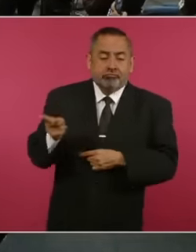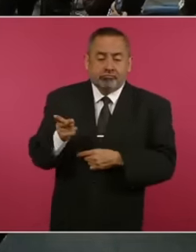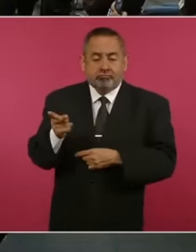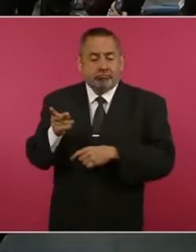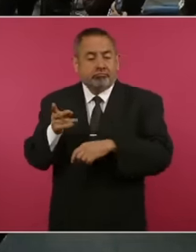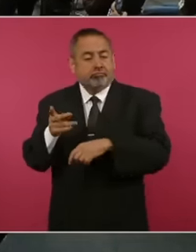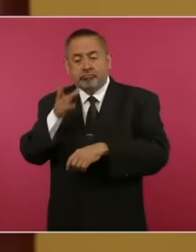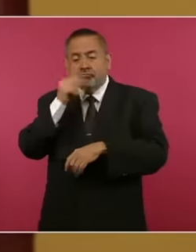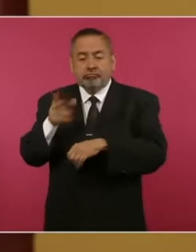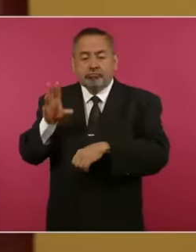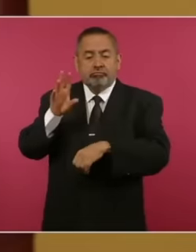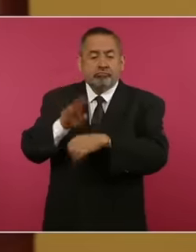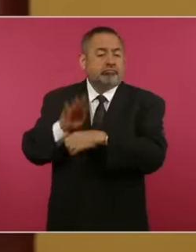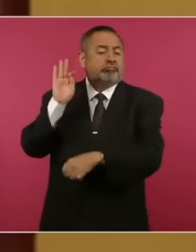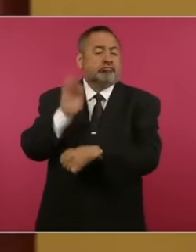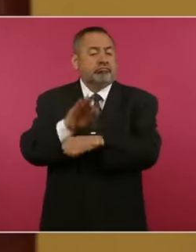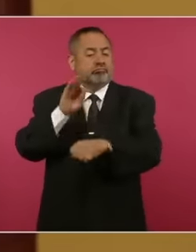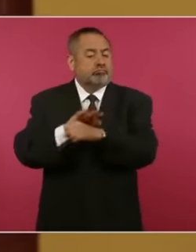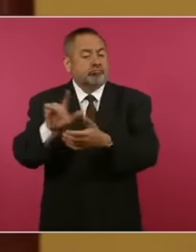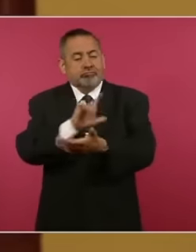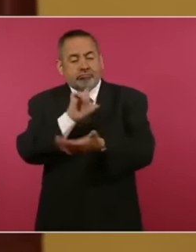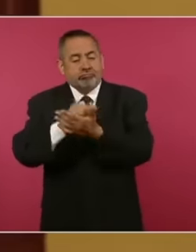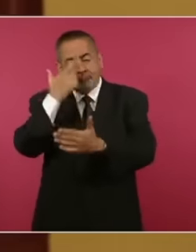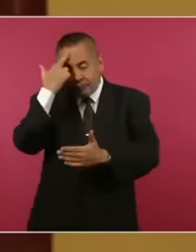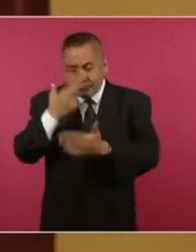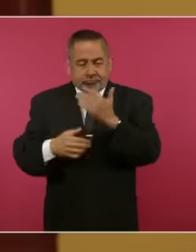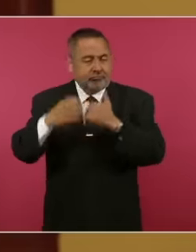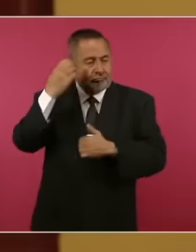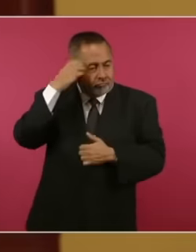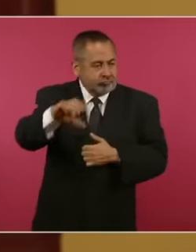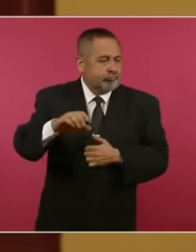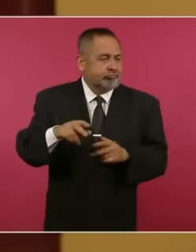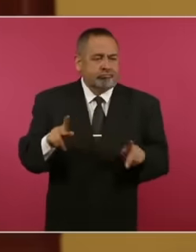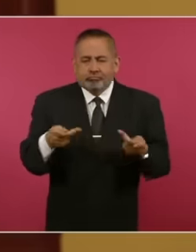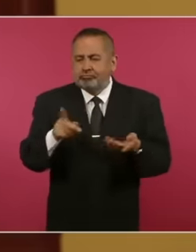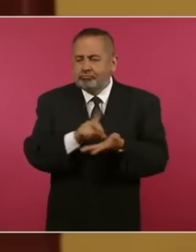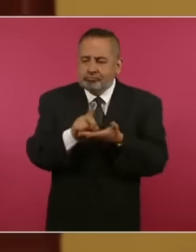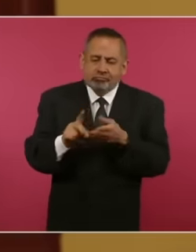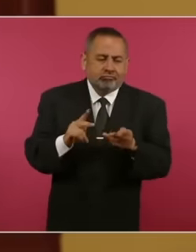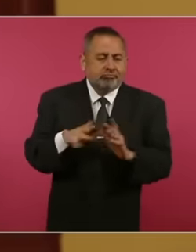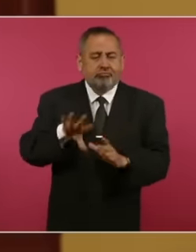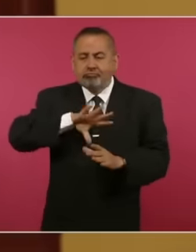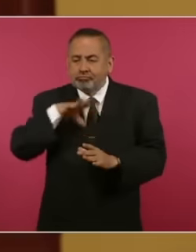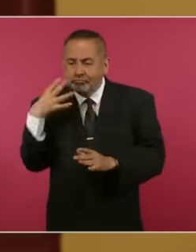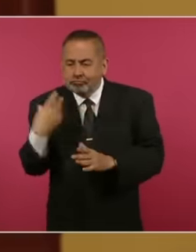receive criminal criminals drug traffickers fugitives for constitutional